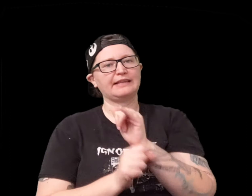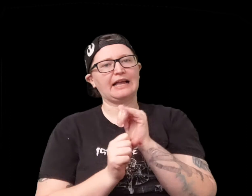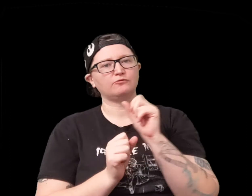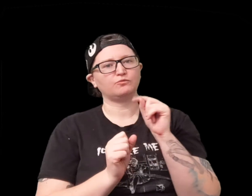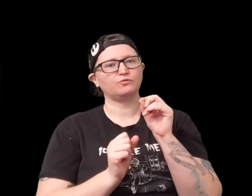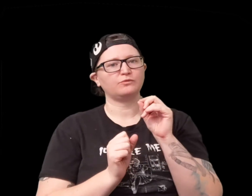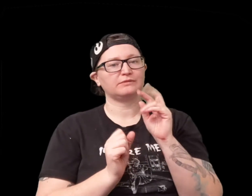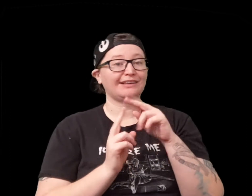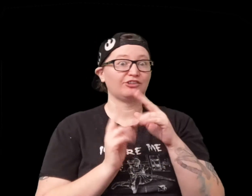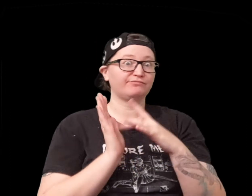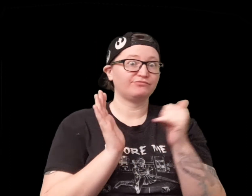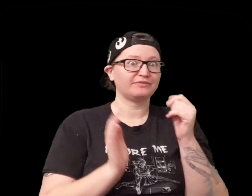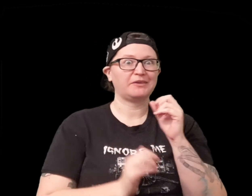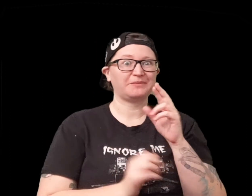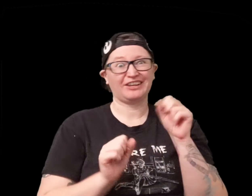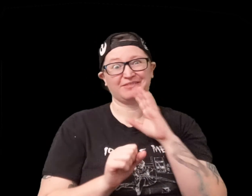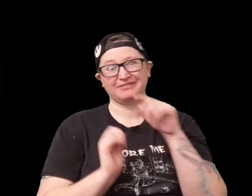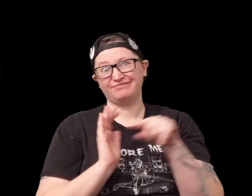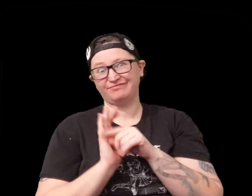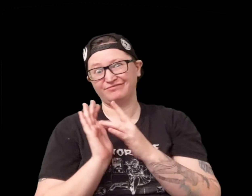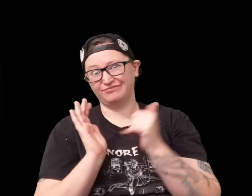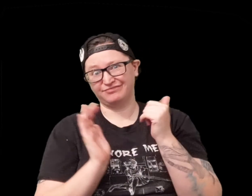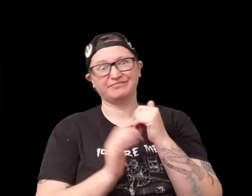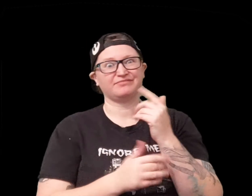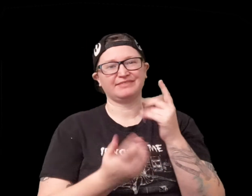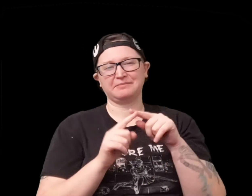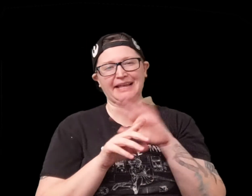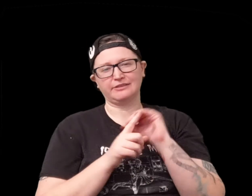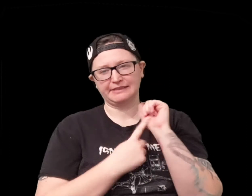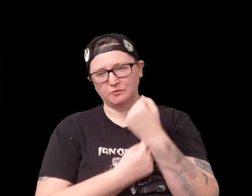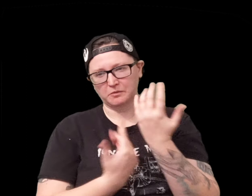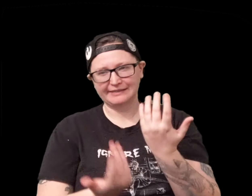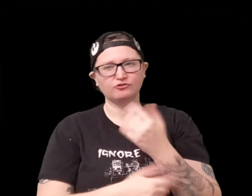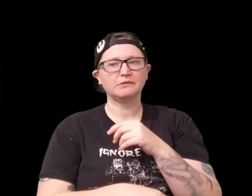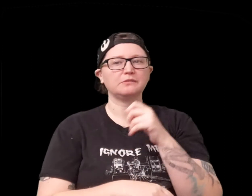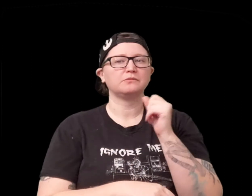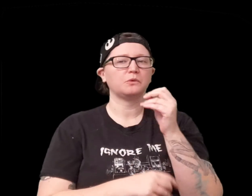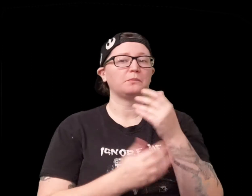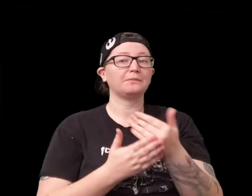you um you can use that to either be an advantage or a disadvantage it depends on the situation